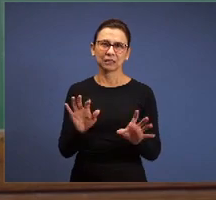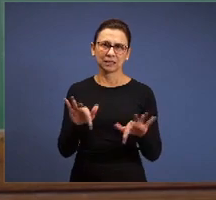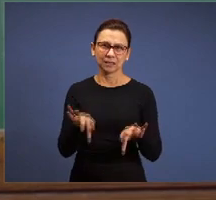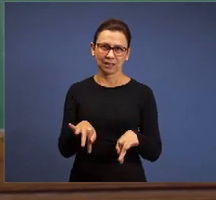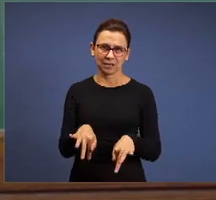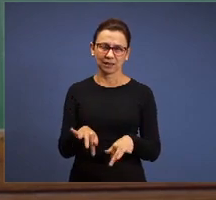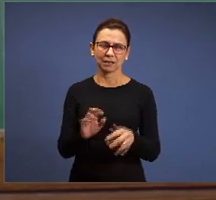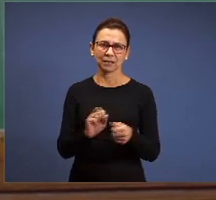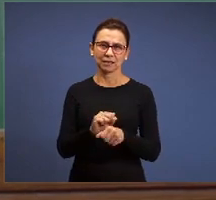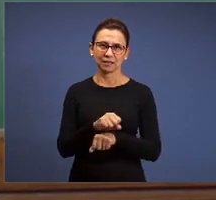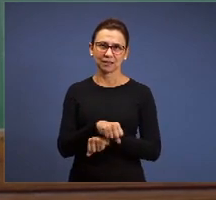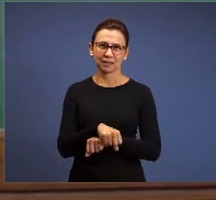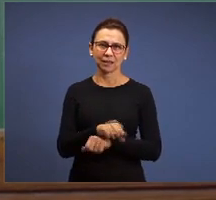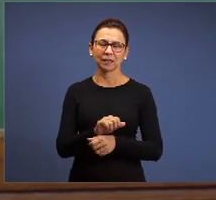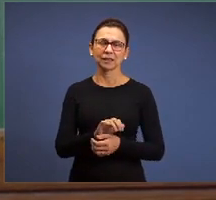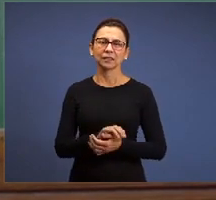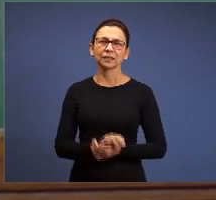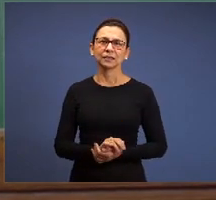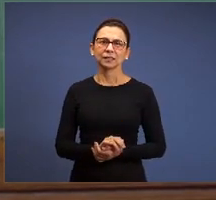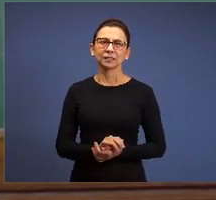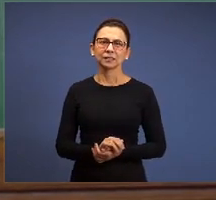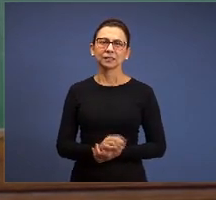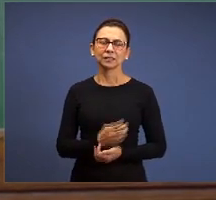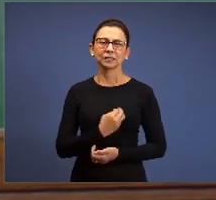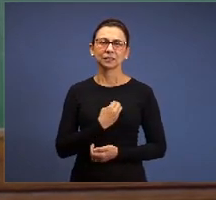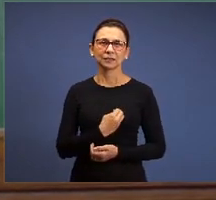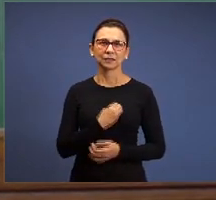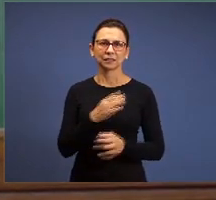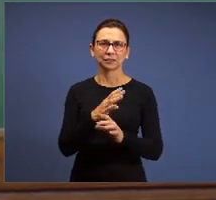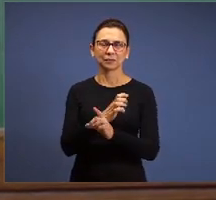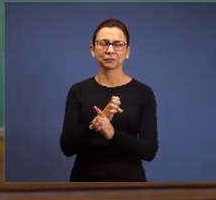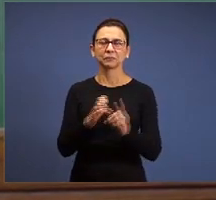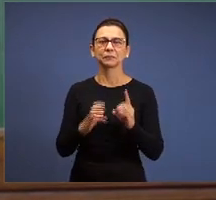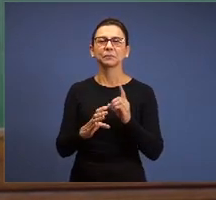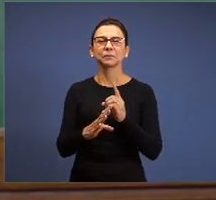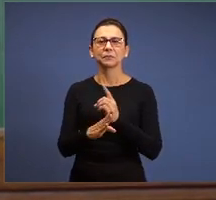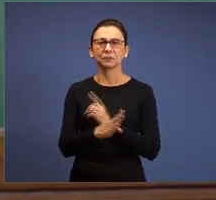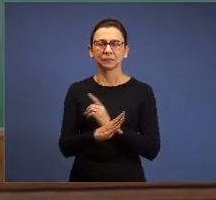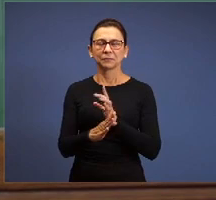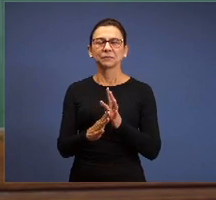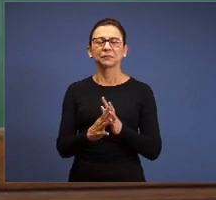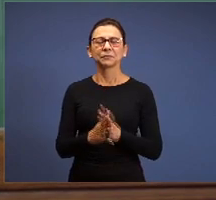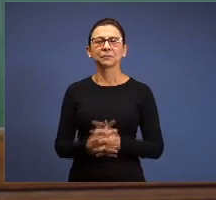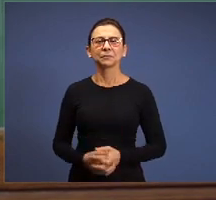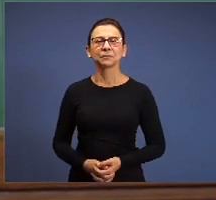seminar in the afternoon, participating of this Sunday School. The other joy we